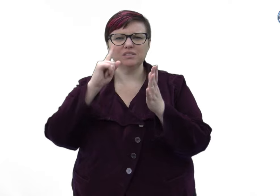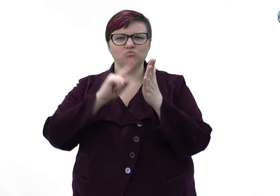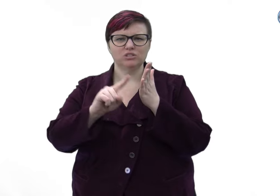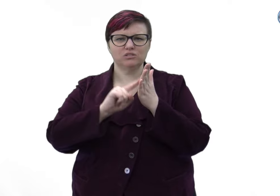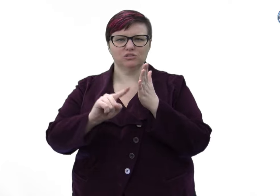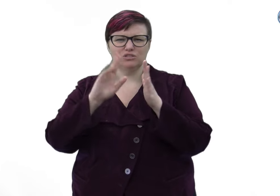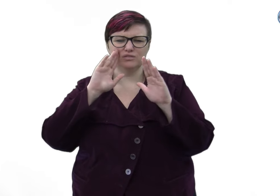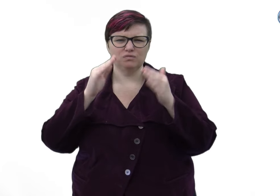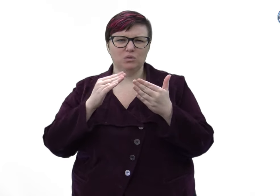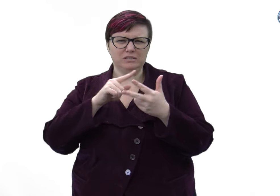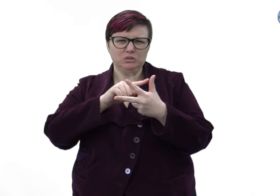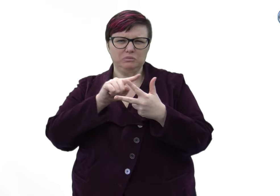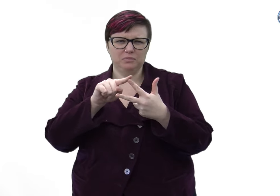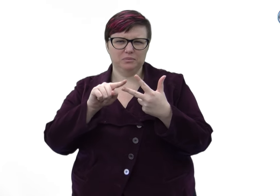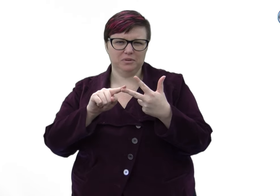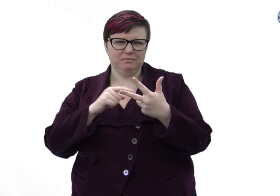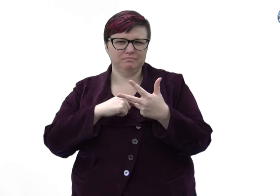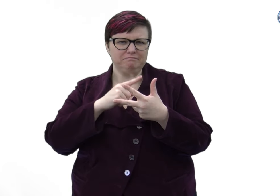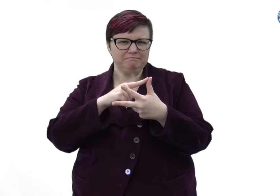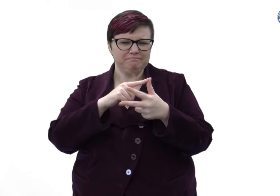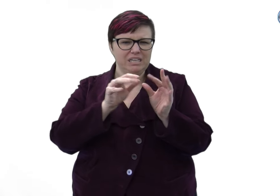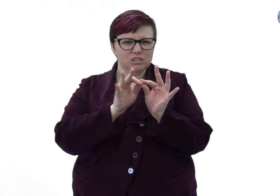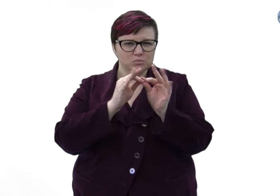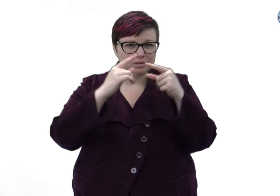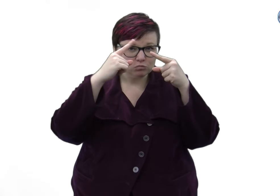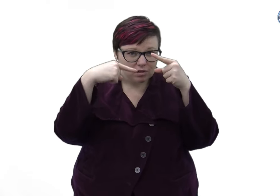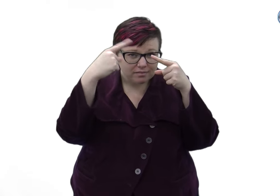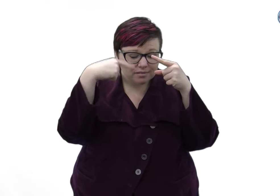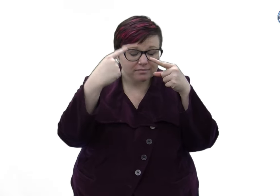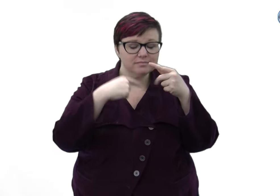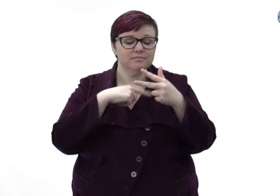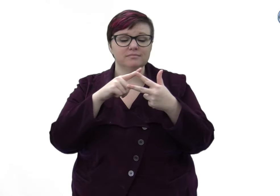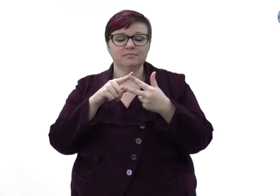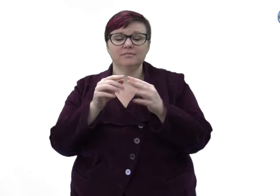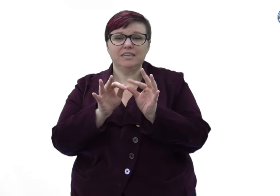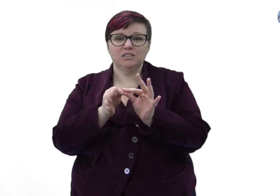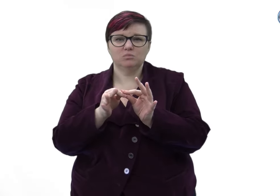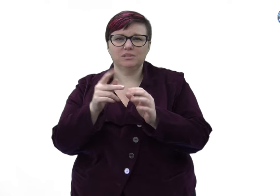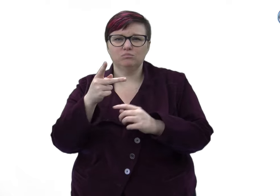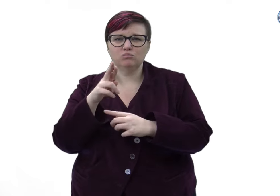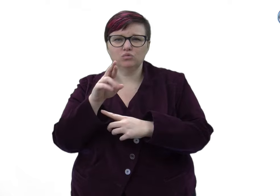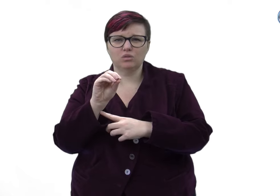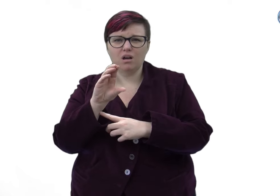Current research in interpreting studies focuses on the process of interpreting,